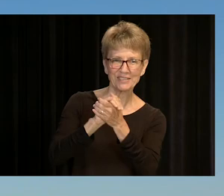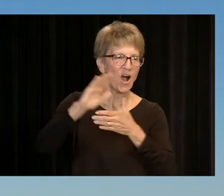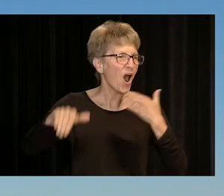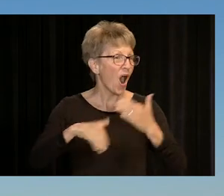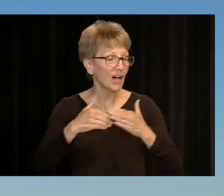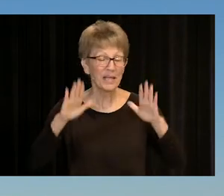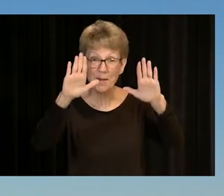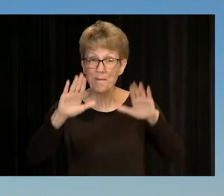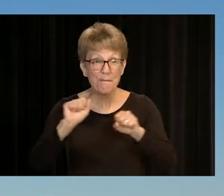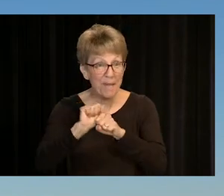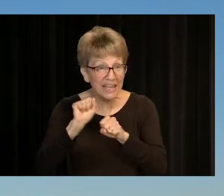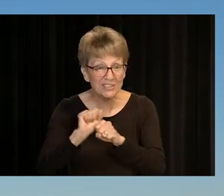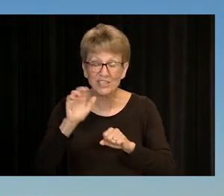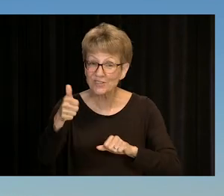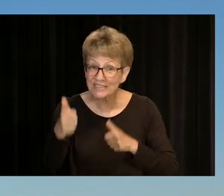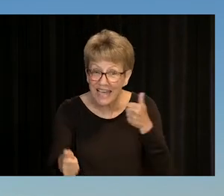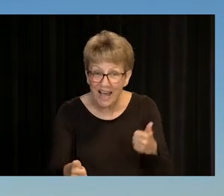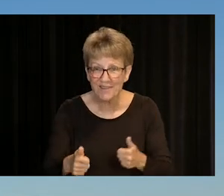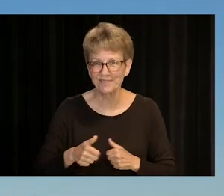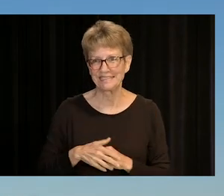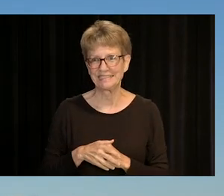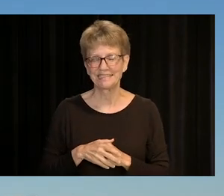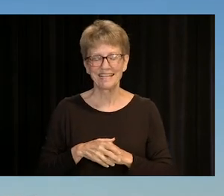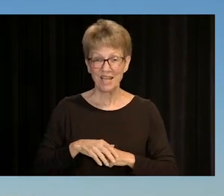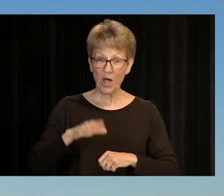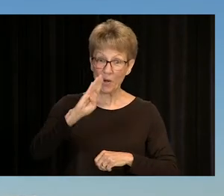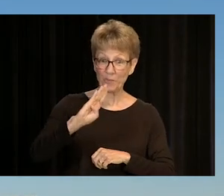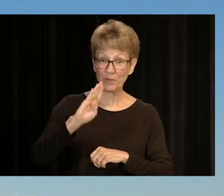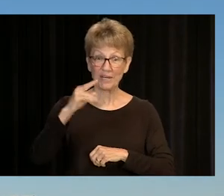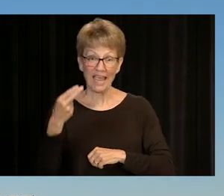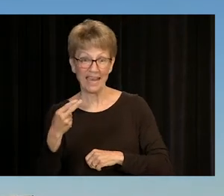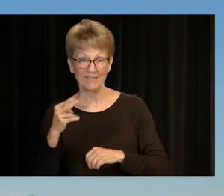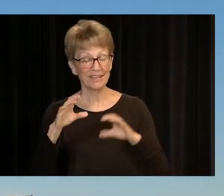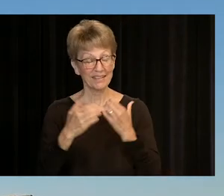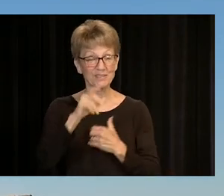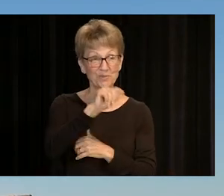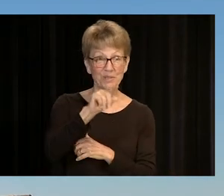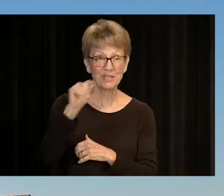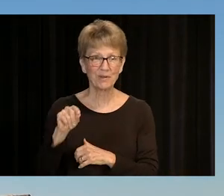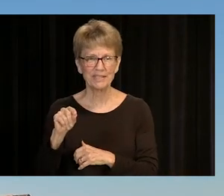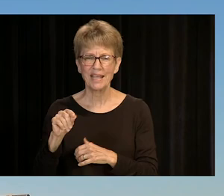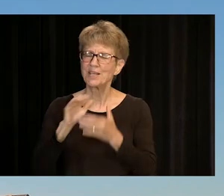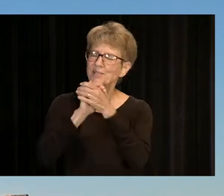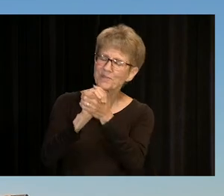WE'RE VERY PROUD OF YOU. BROOKHAVEN CLASS OF 2020, CONGRATULATIONS ON YOUR GRADUATION.